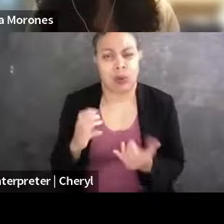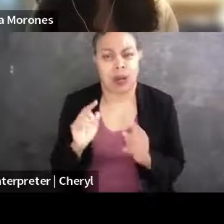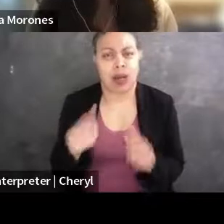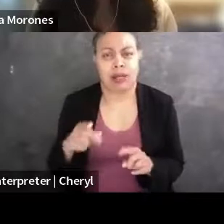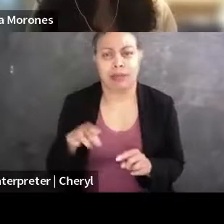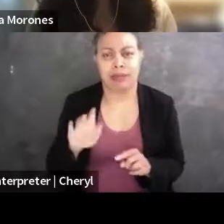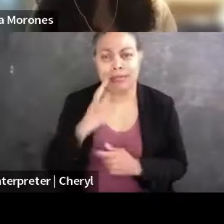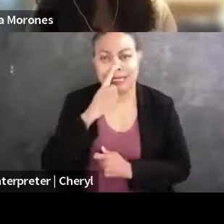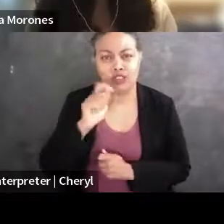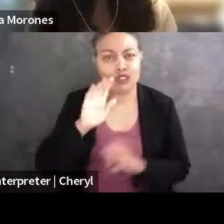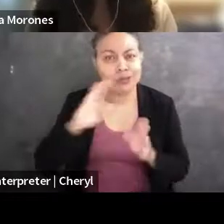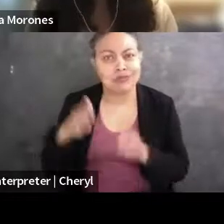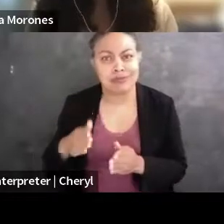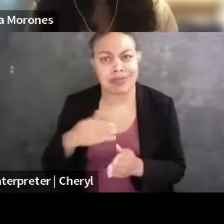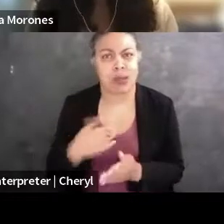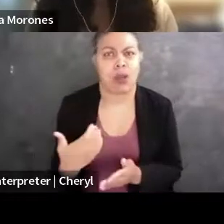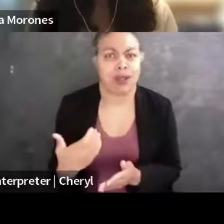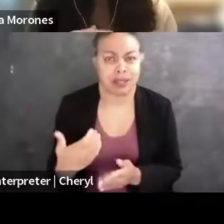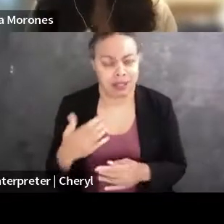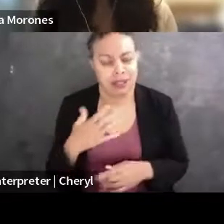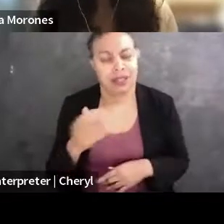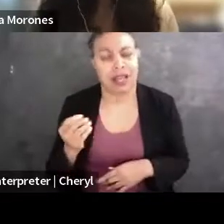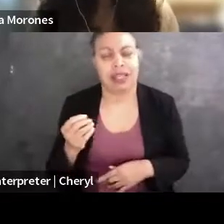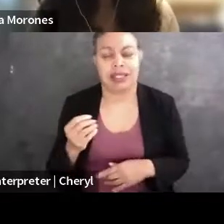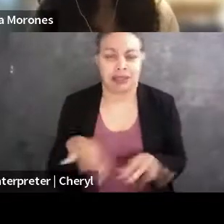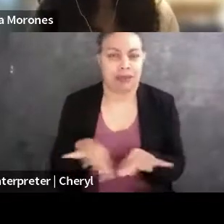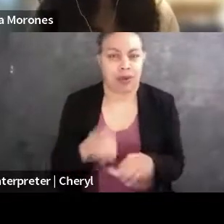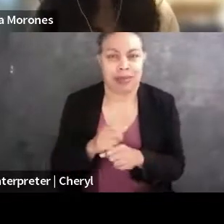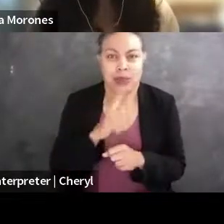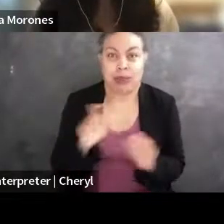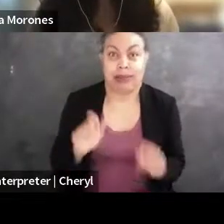and I wanted to make sure that that was something feasible because, you know, I wasn't,